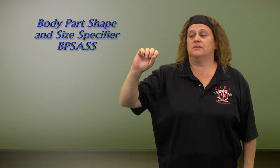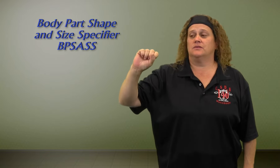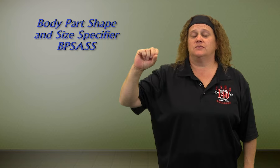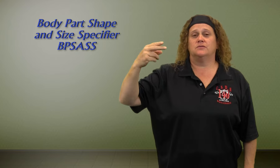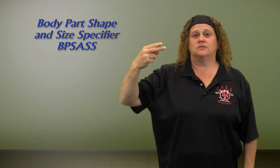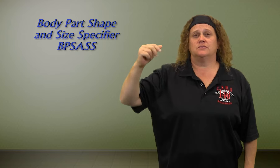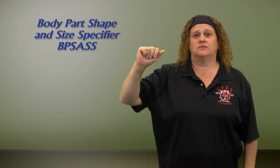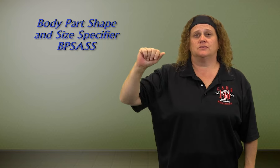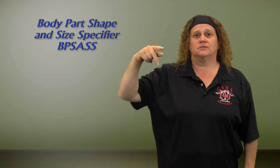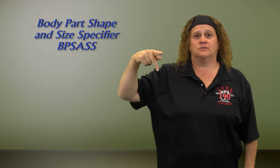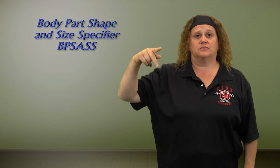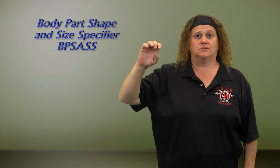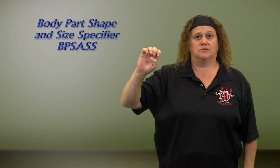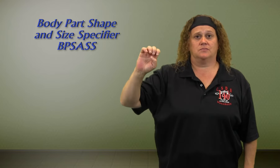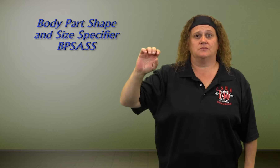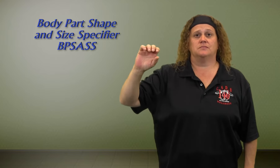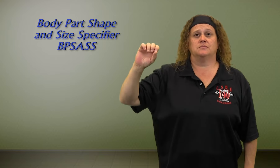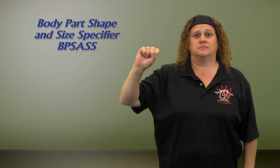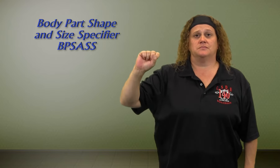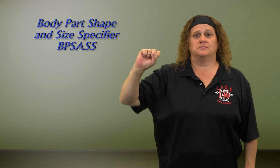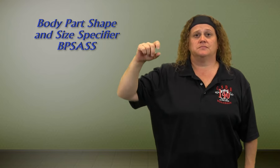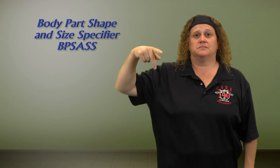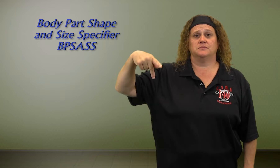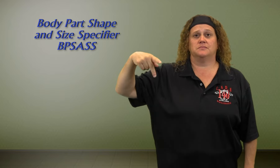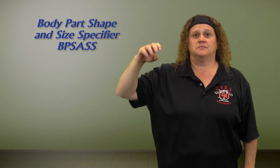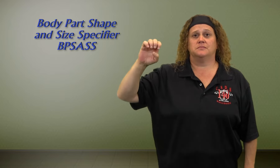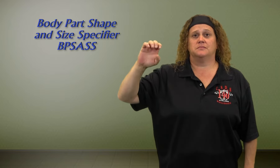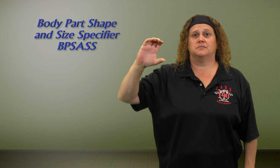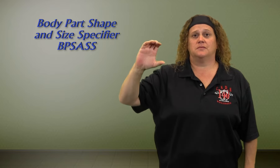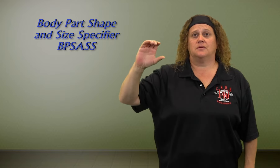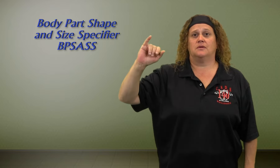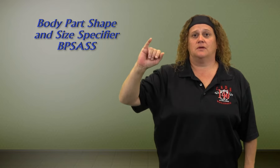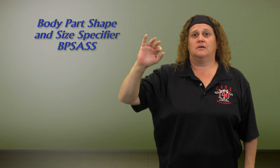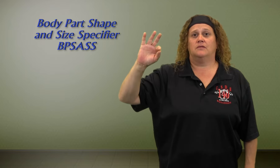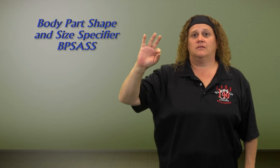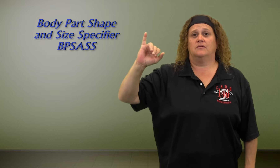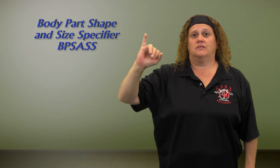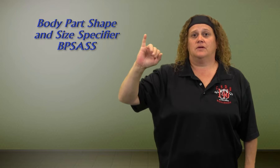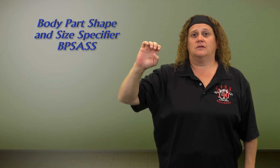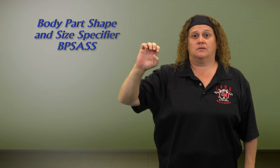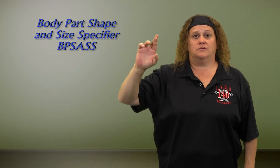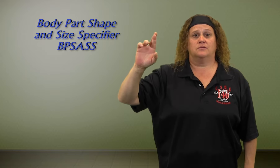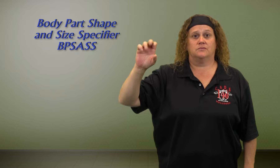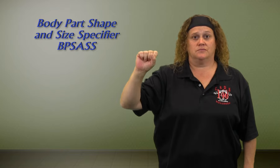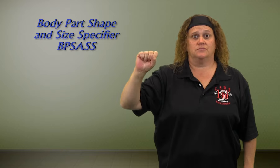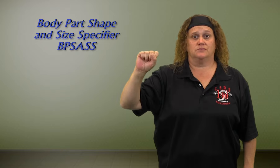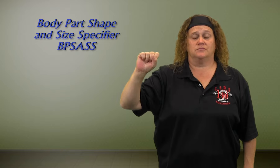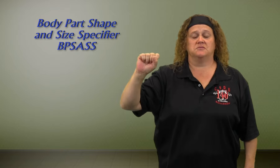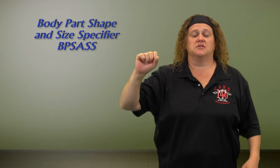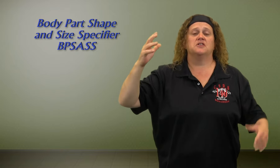Body Part Shape and Size Specifier